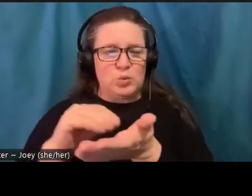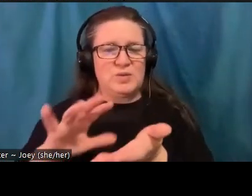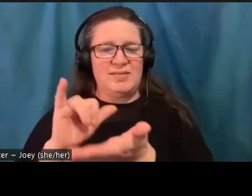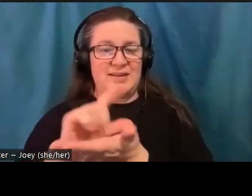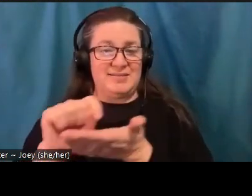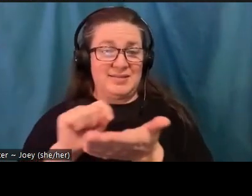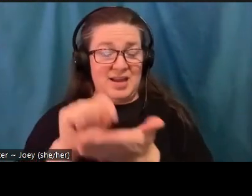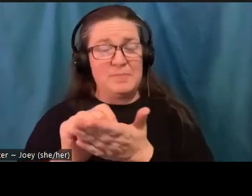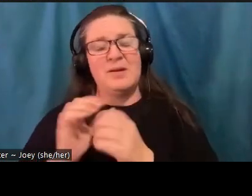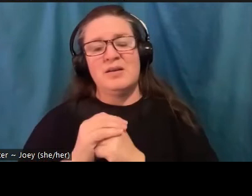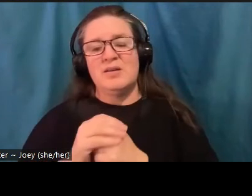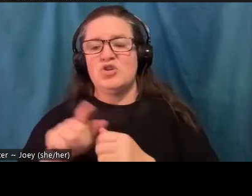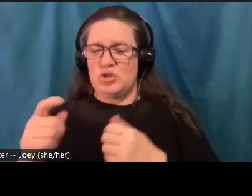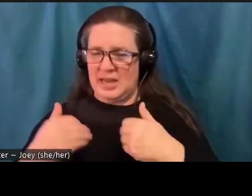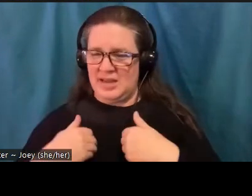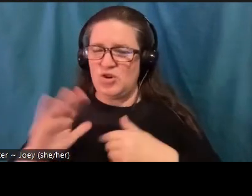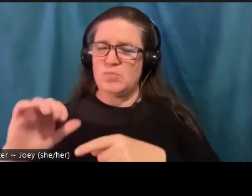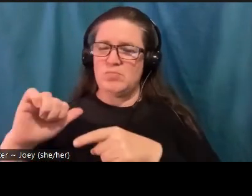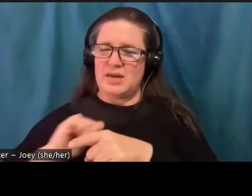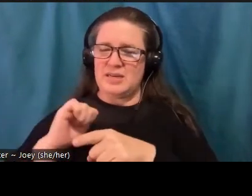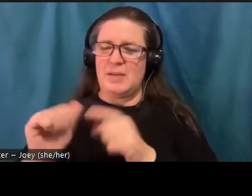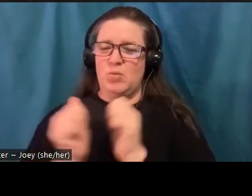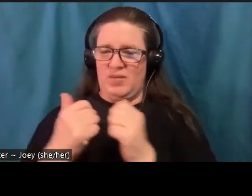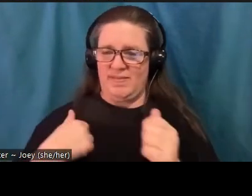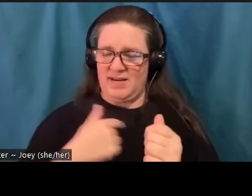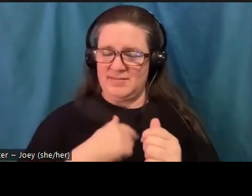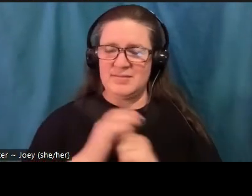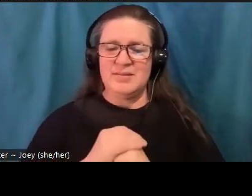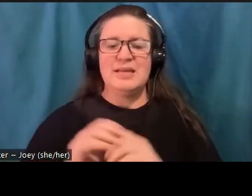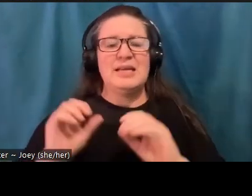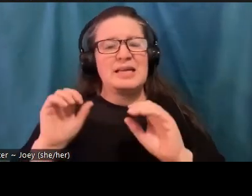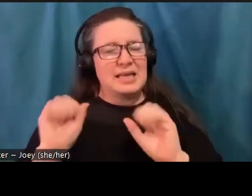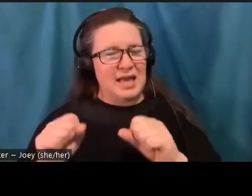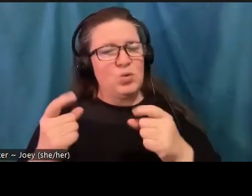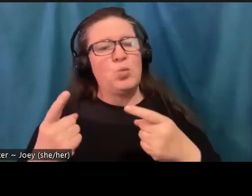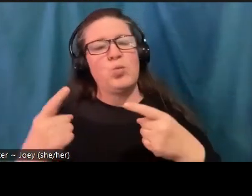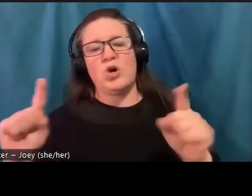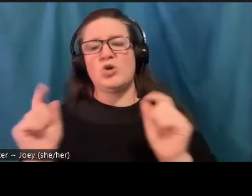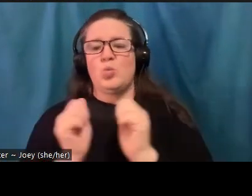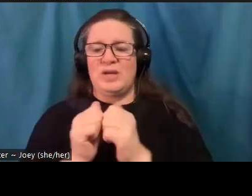work for people that are community activist oriented. How do we get this message down to the streets? Well, we can start